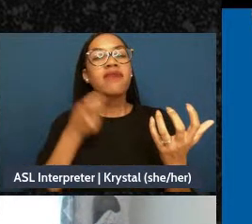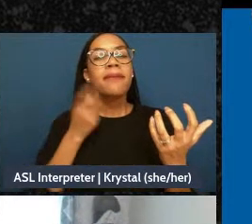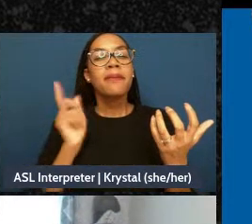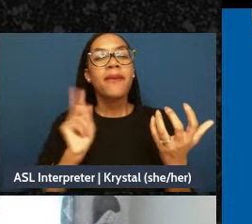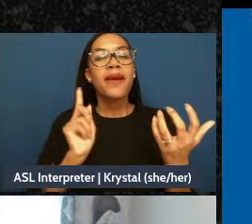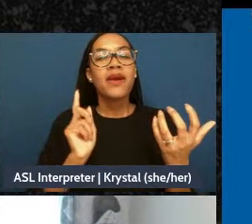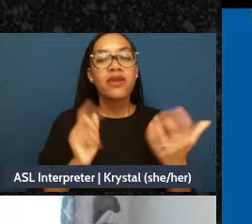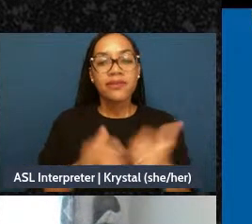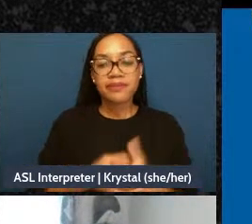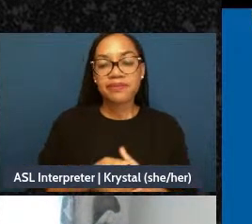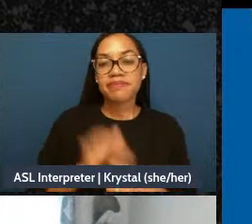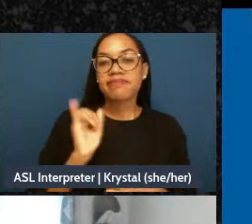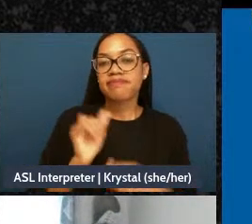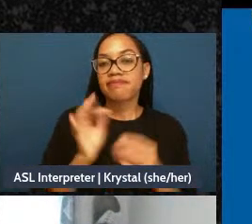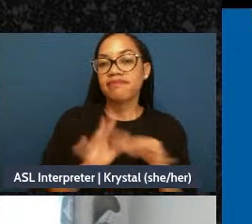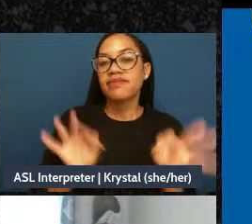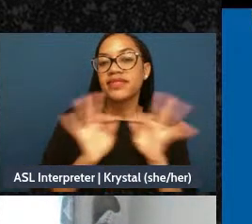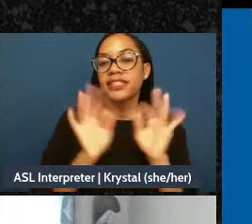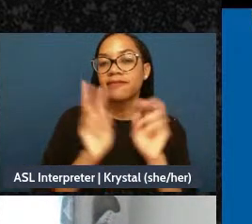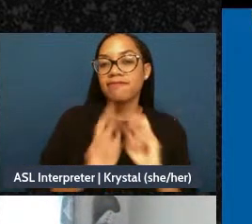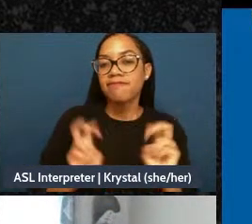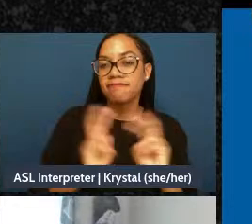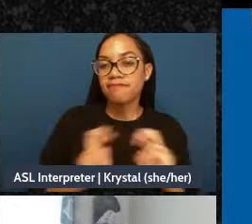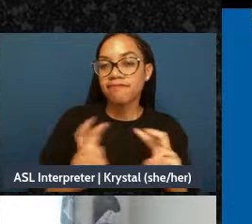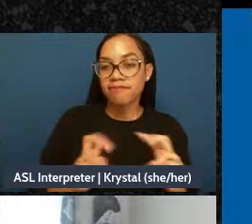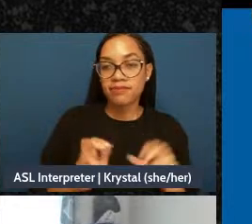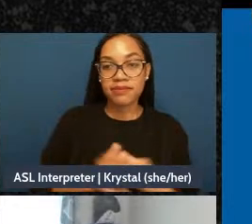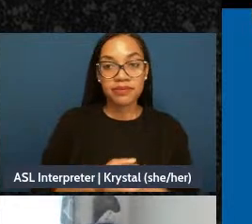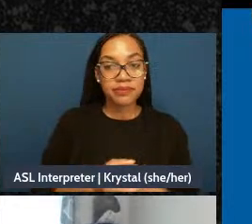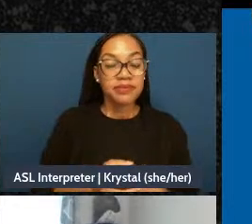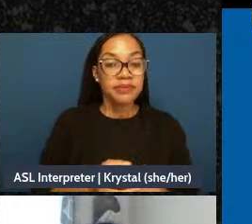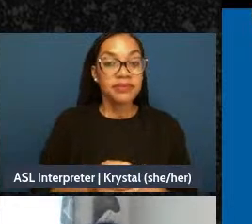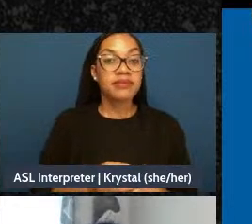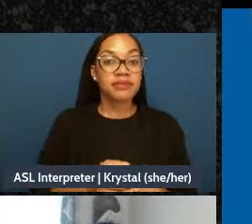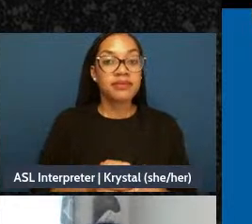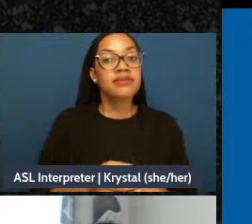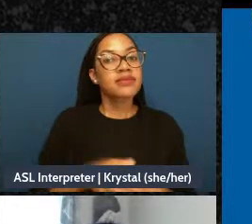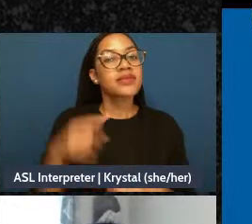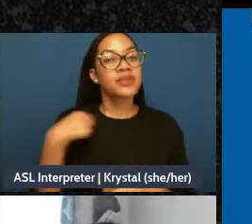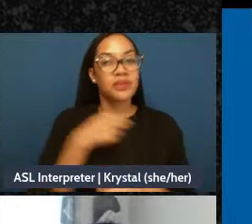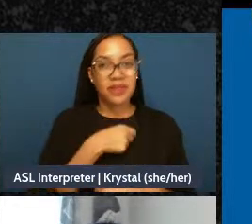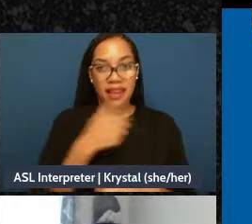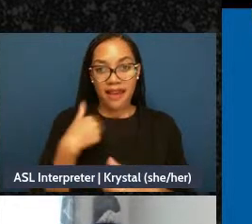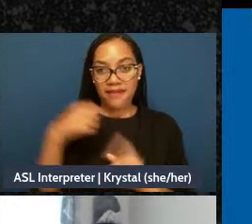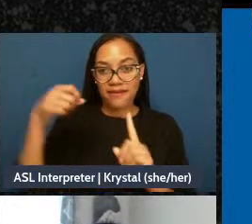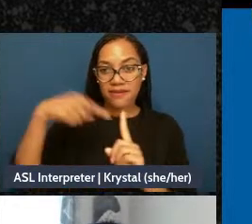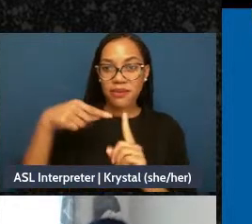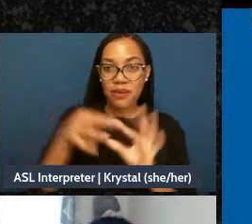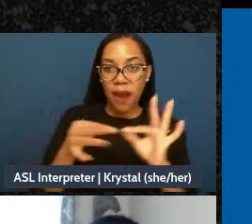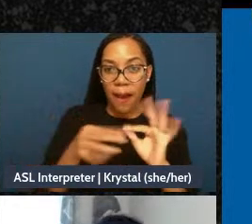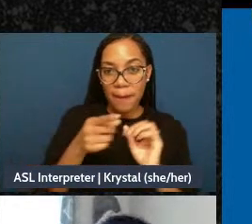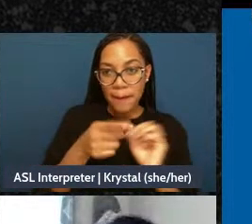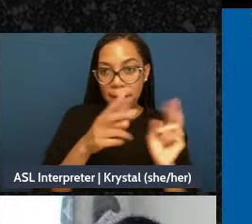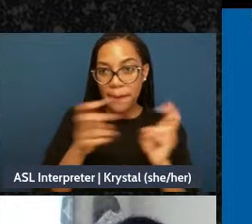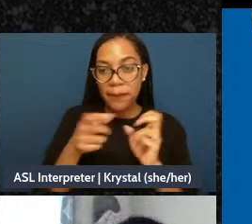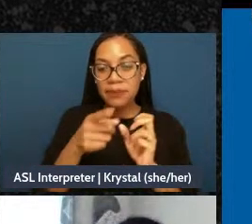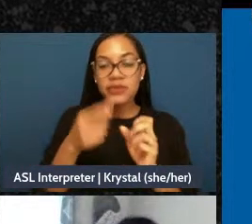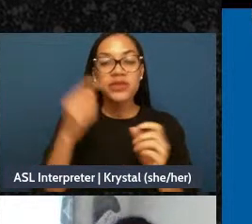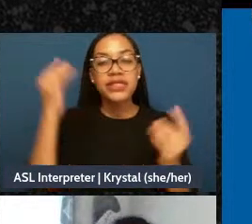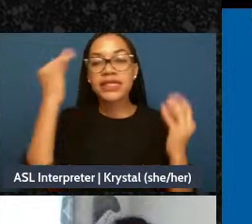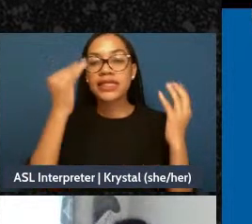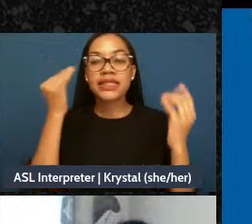to continue to work on to bring back to your communities, but with time where feels